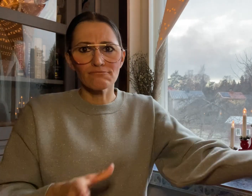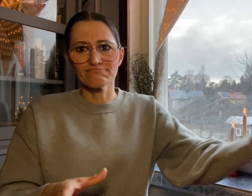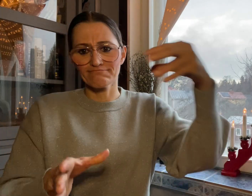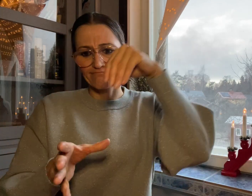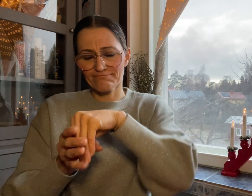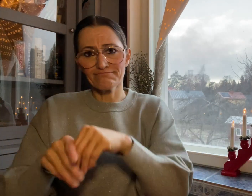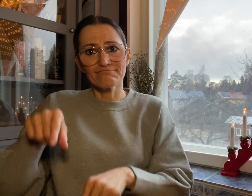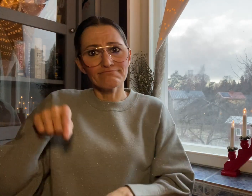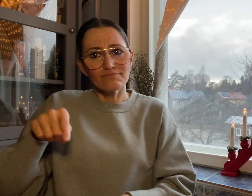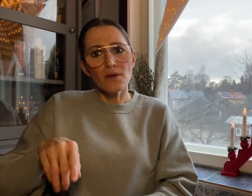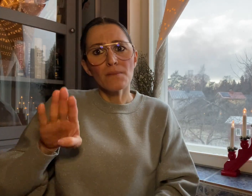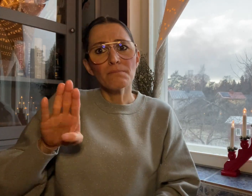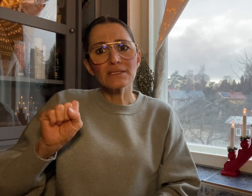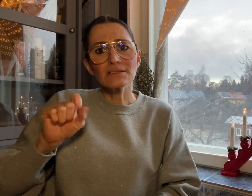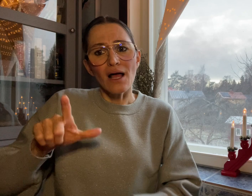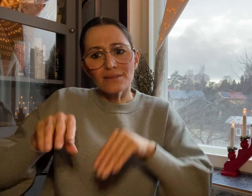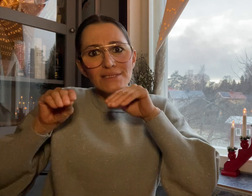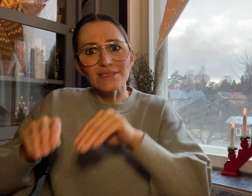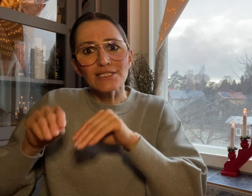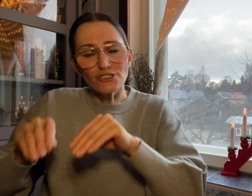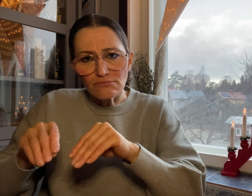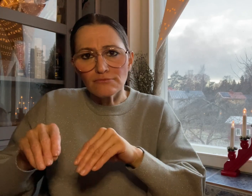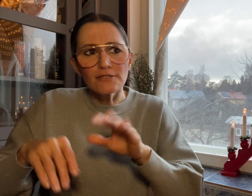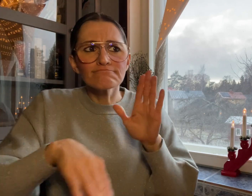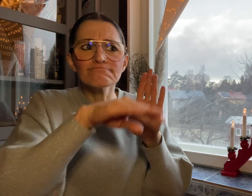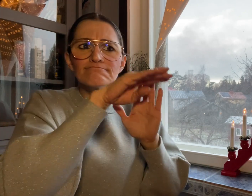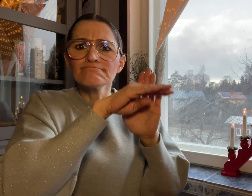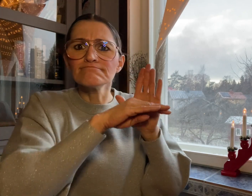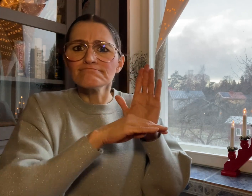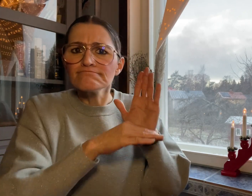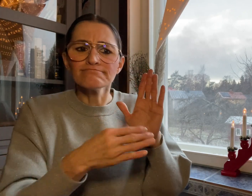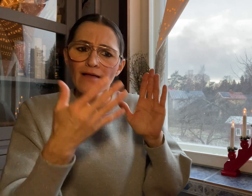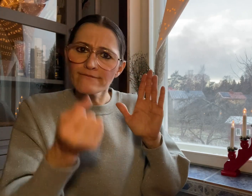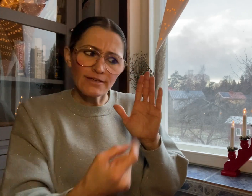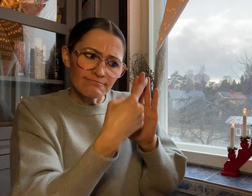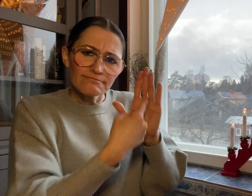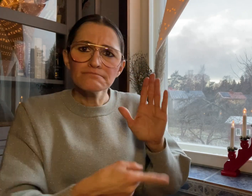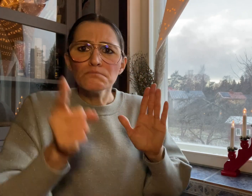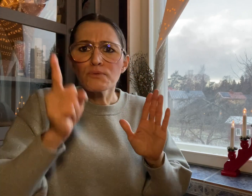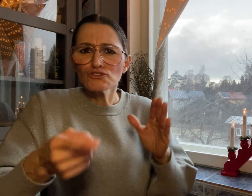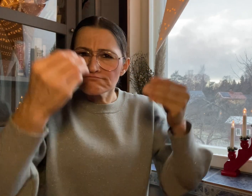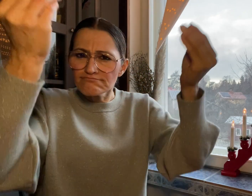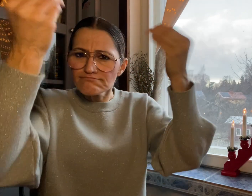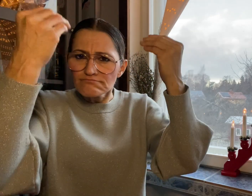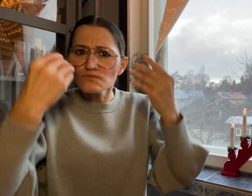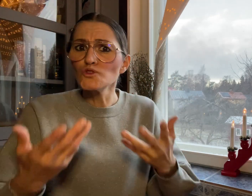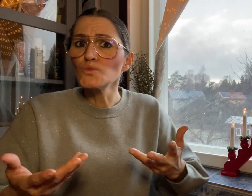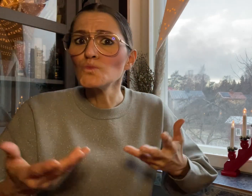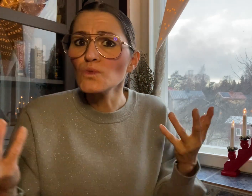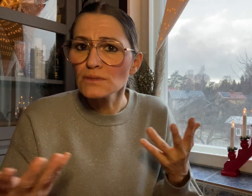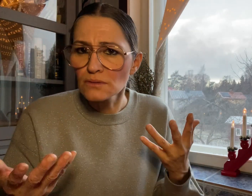for a BSL teacher, and listed a requirement of having